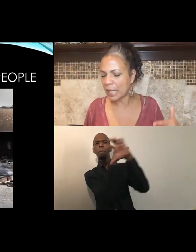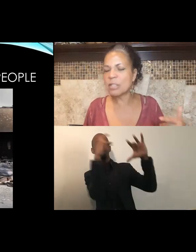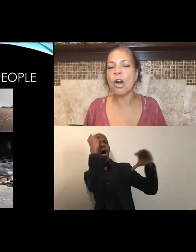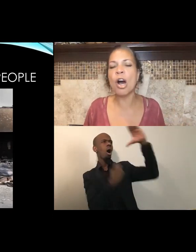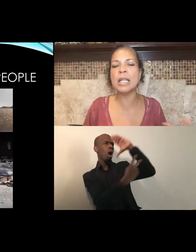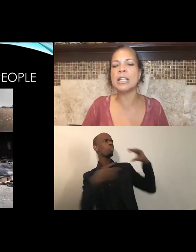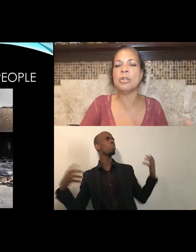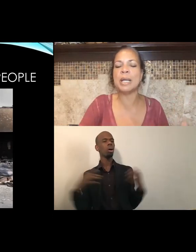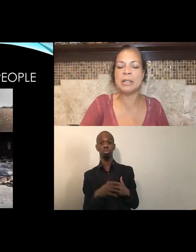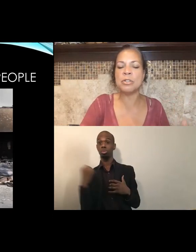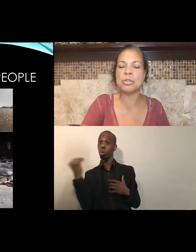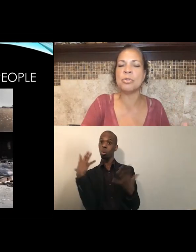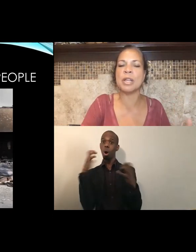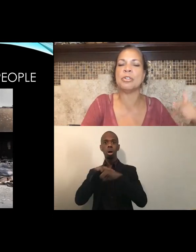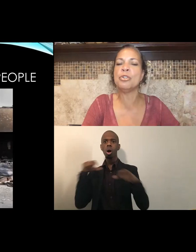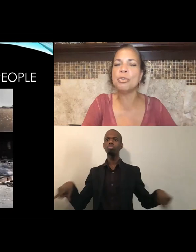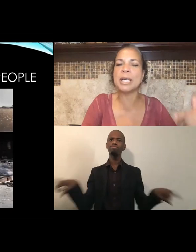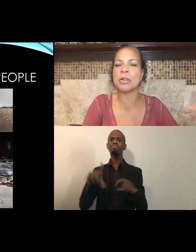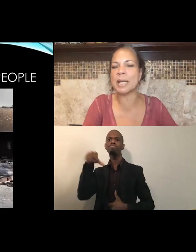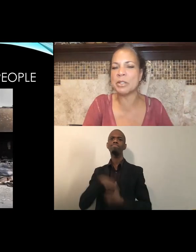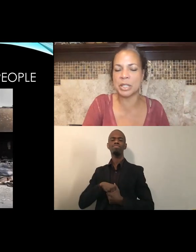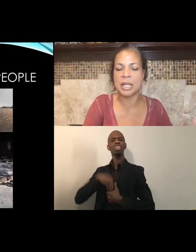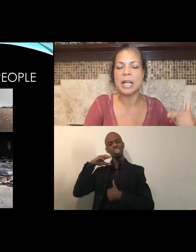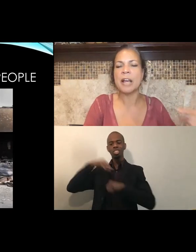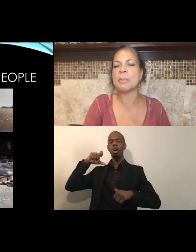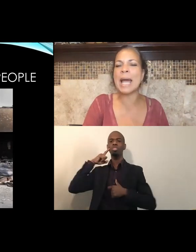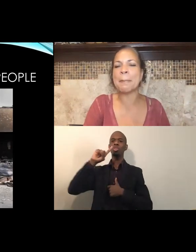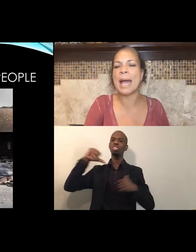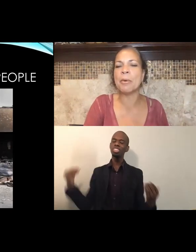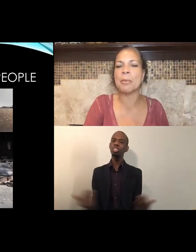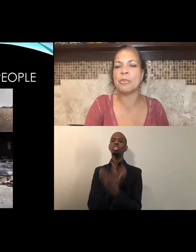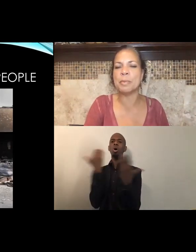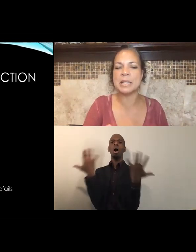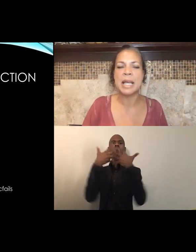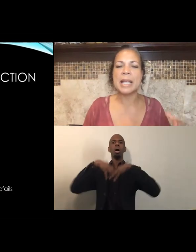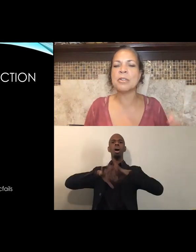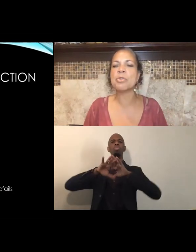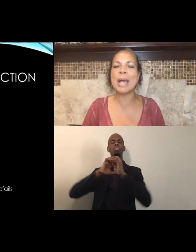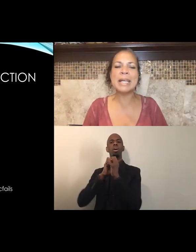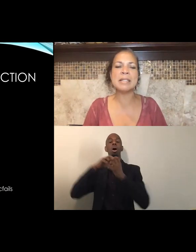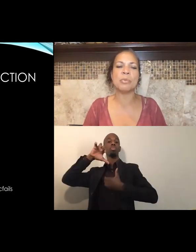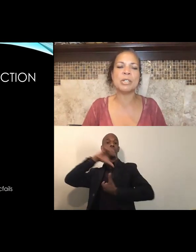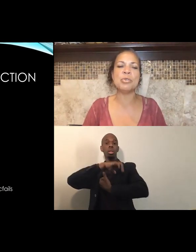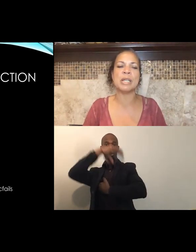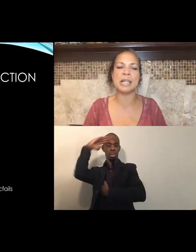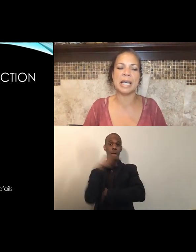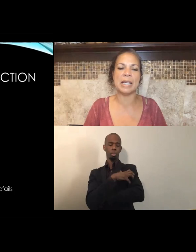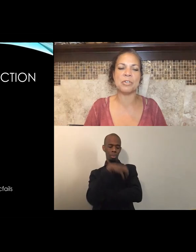is calling you into the new iteration, of the Black Power movement, and there's ways in which you can engage.